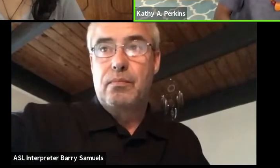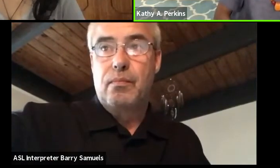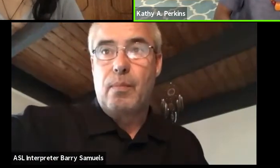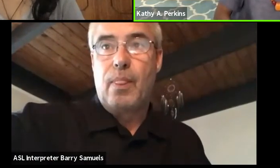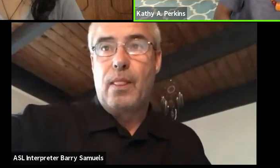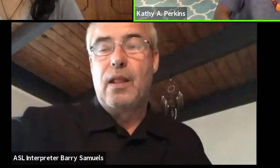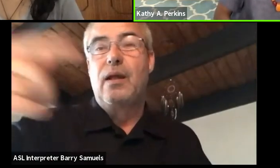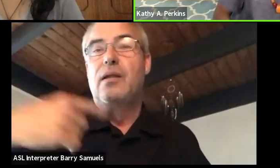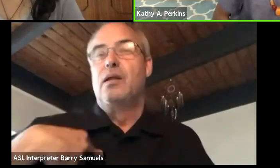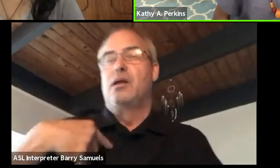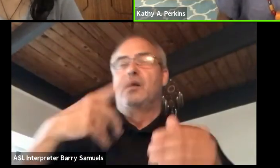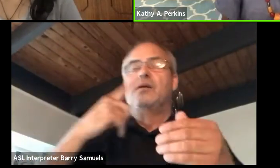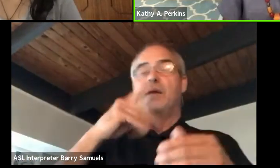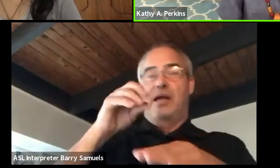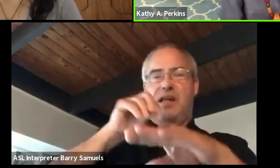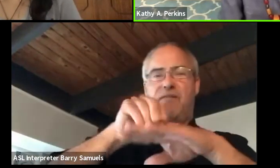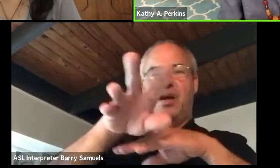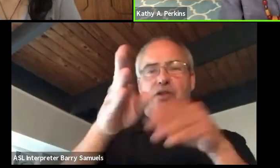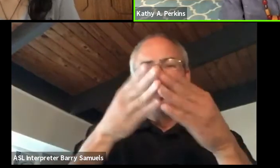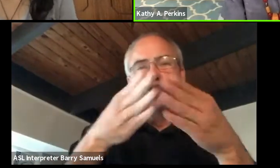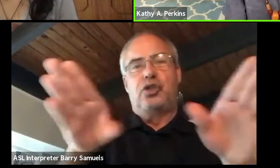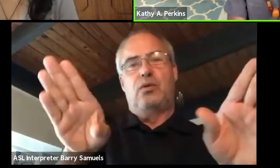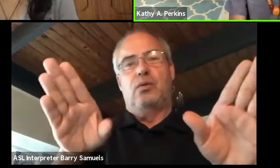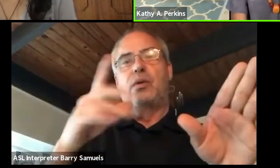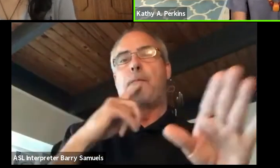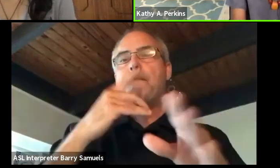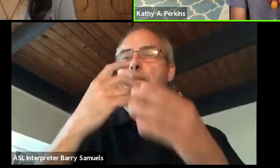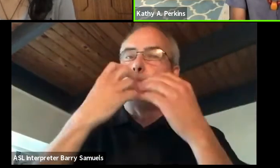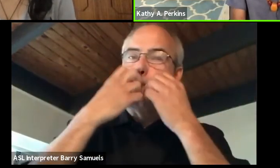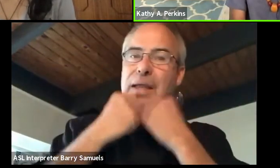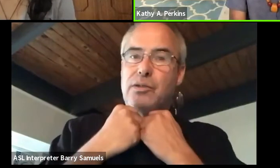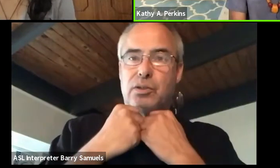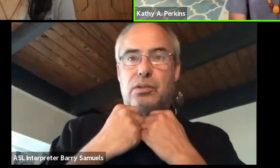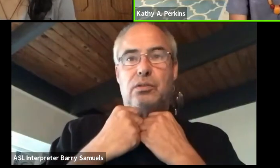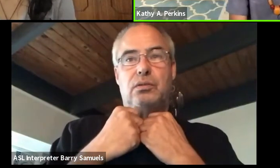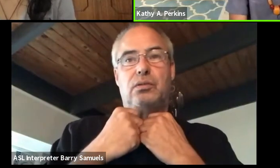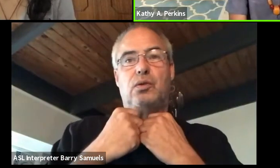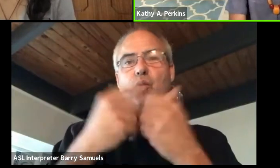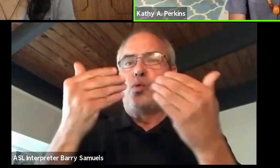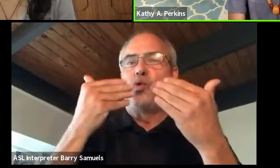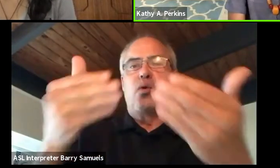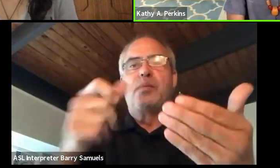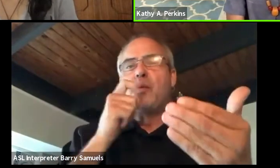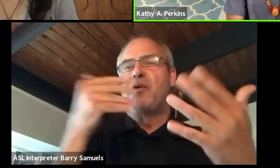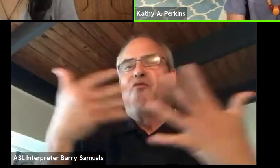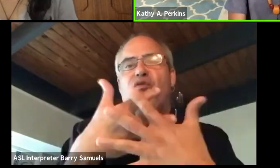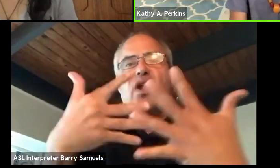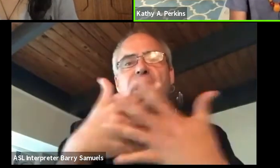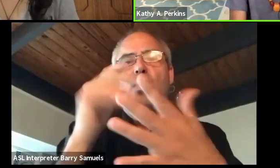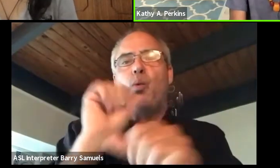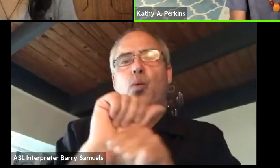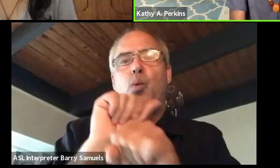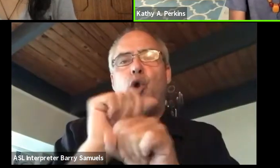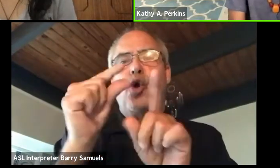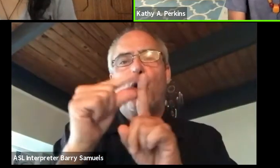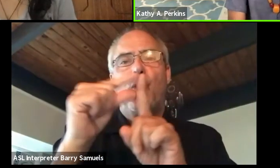If you're passionate about something, go forward, don't be afraid of the word, no, don't be afraid to fail.